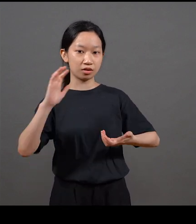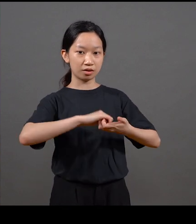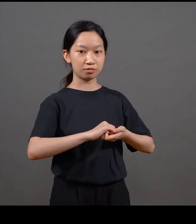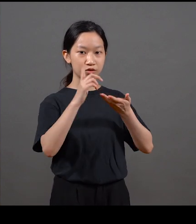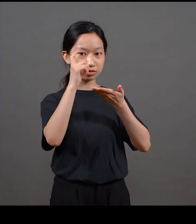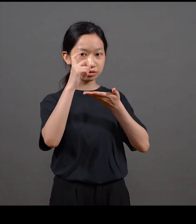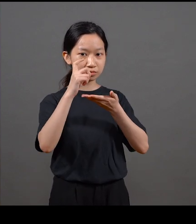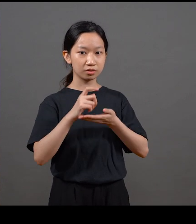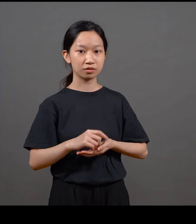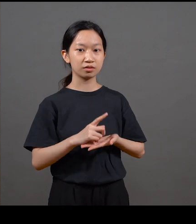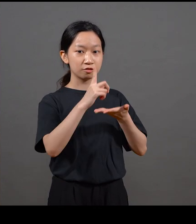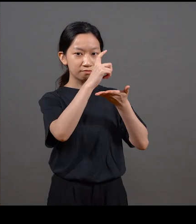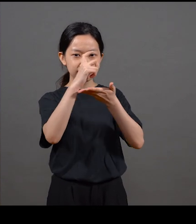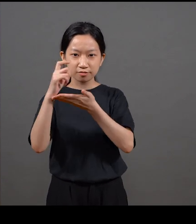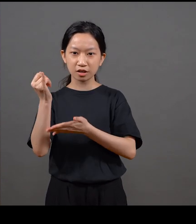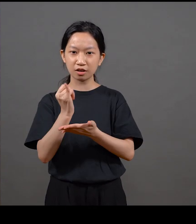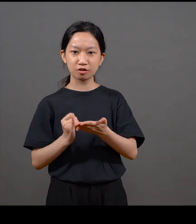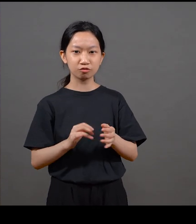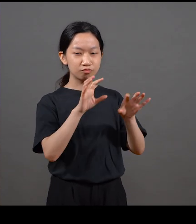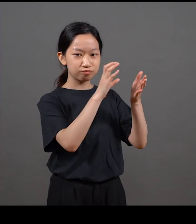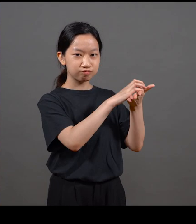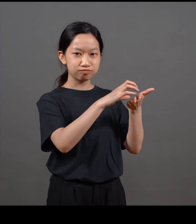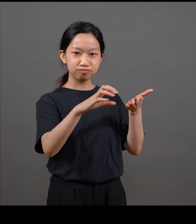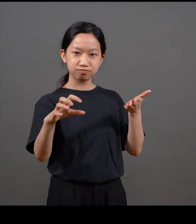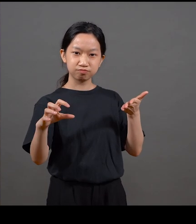and hiring, working with photographers to really lay this out like a spread